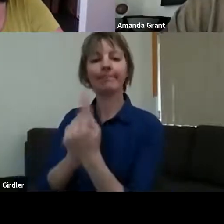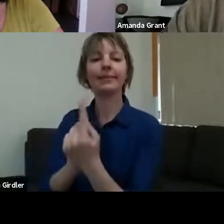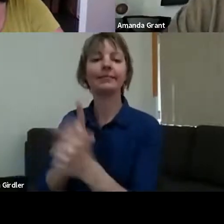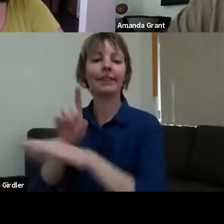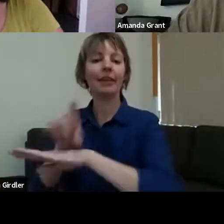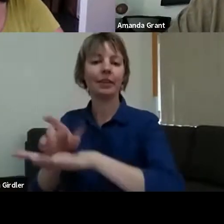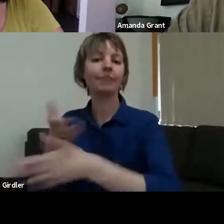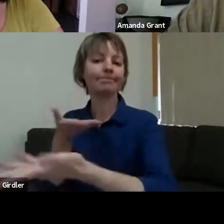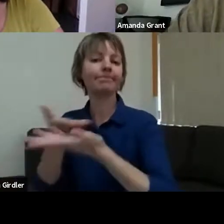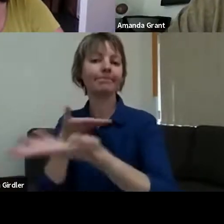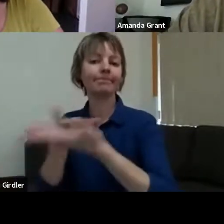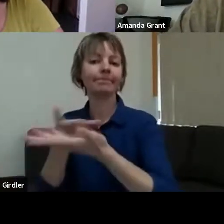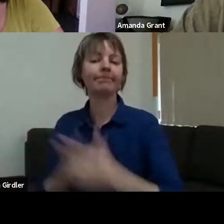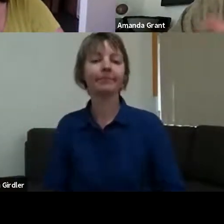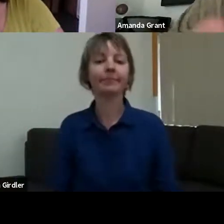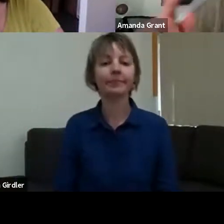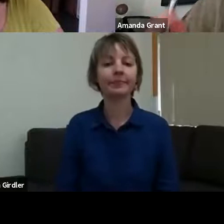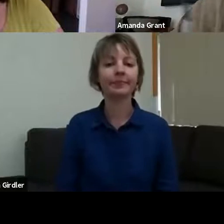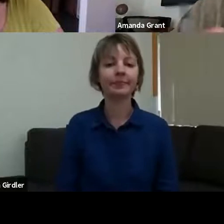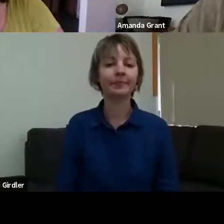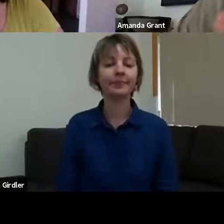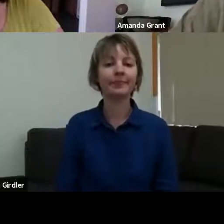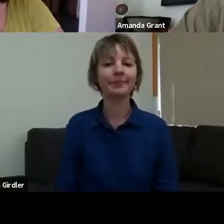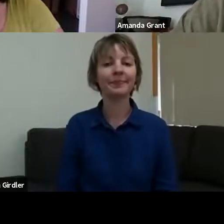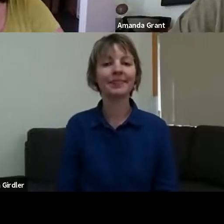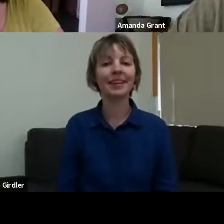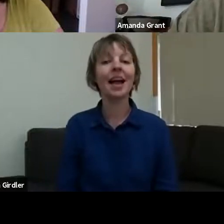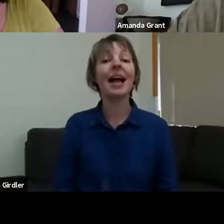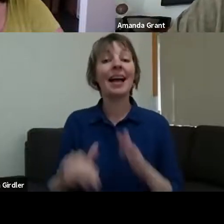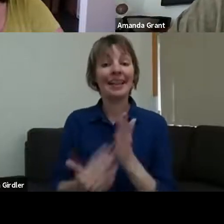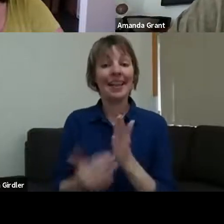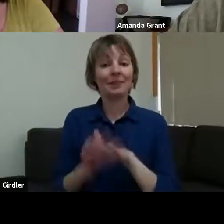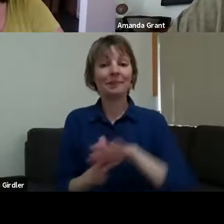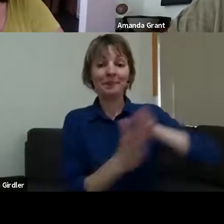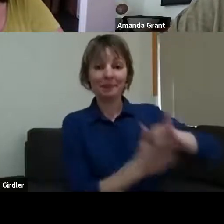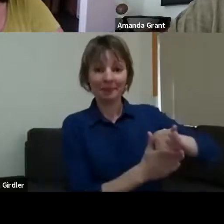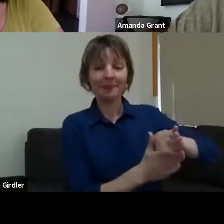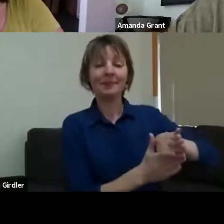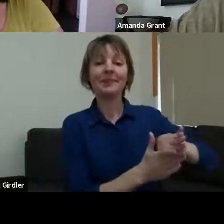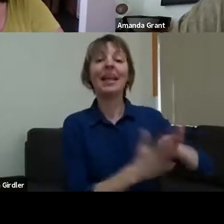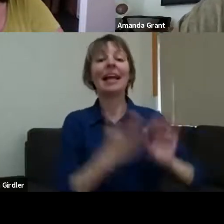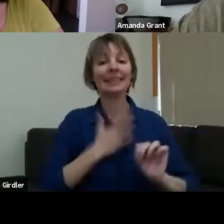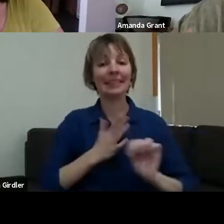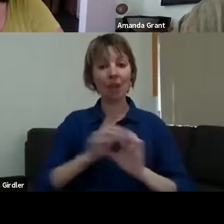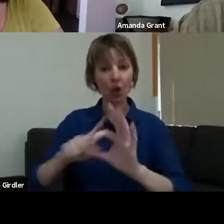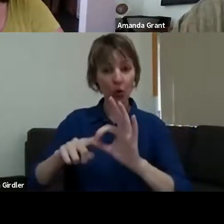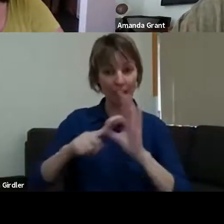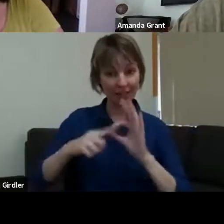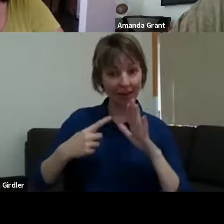No, you did. I'll just remind us that we're probably going to move on to our question-and-answers fairly soon. But I'd like to hear what you